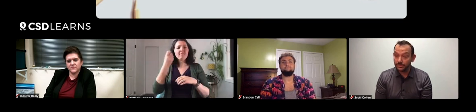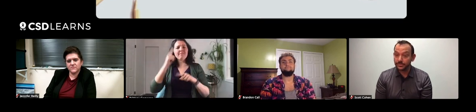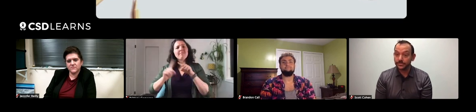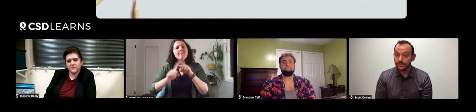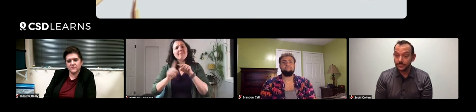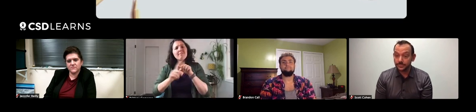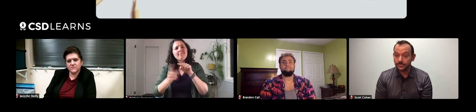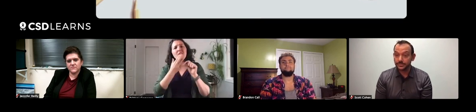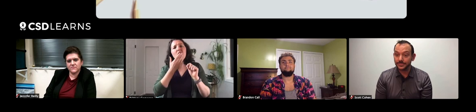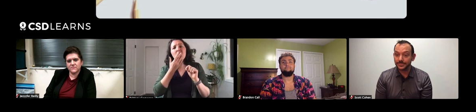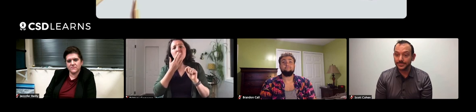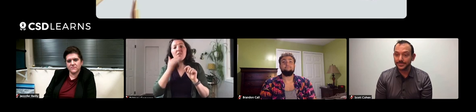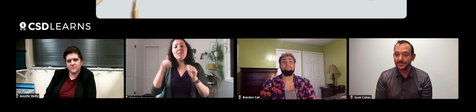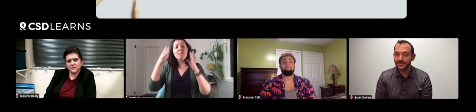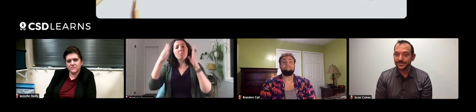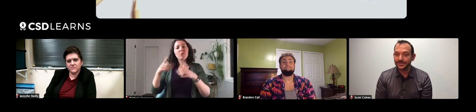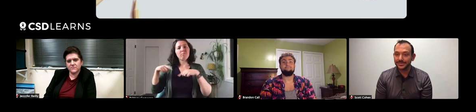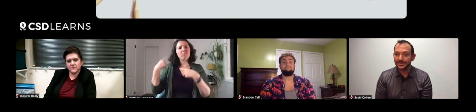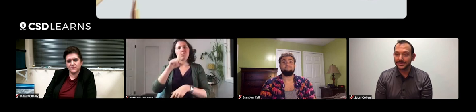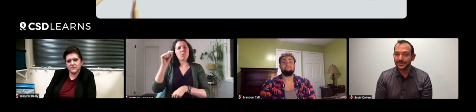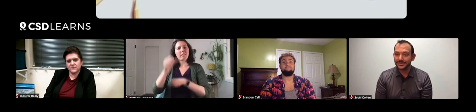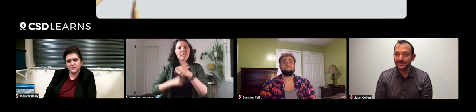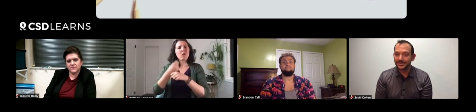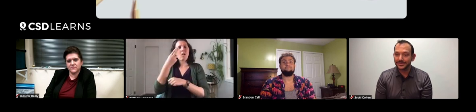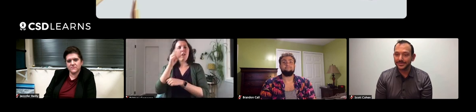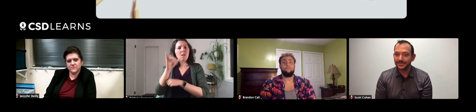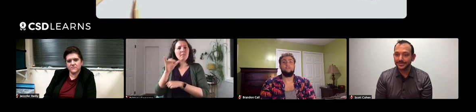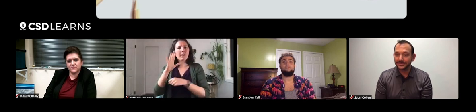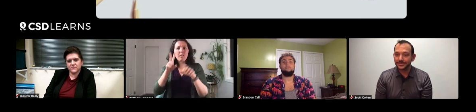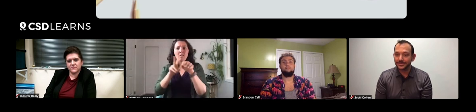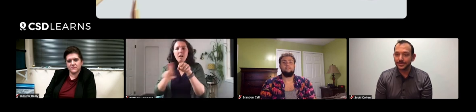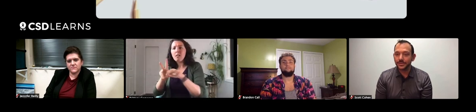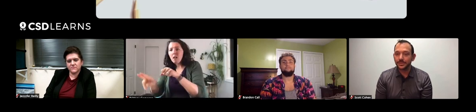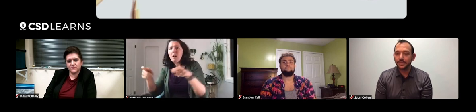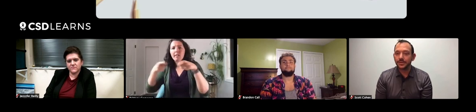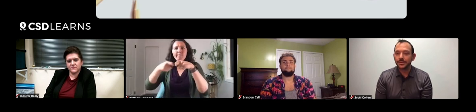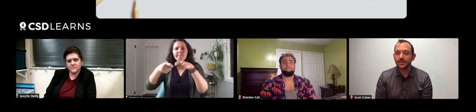and they breed various different colors of lilies. This person's been doing it as a hobby for 20 years.